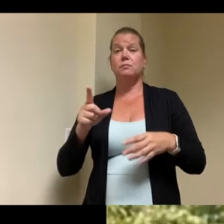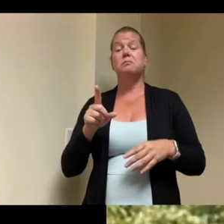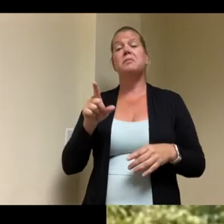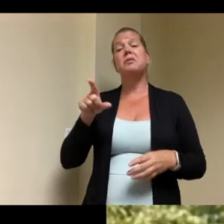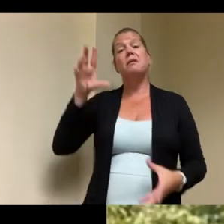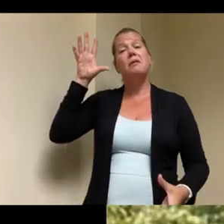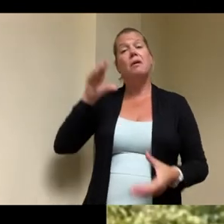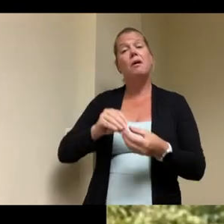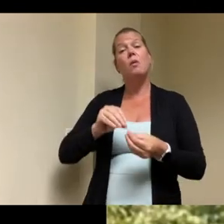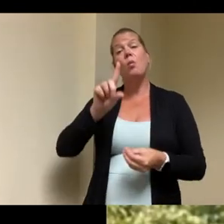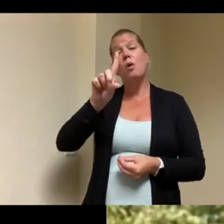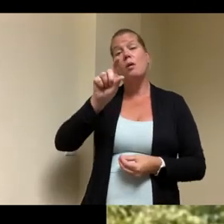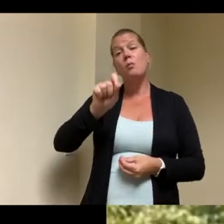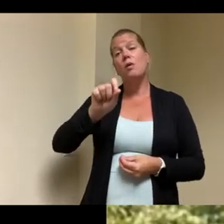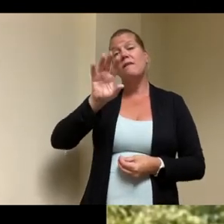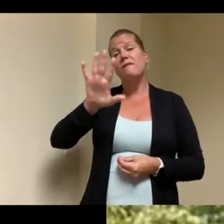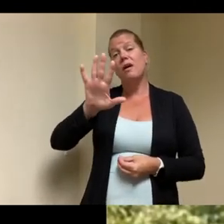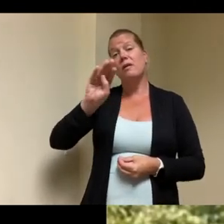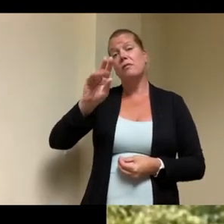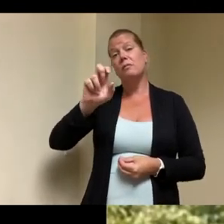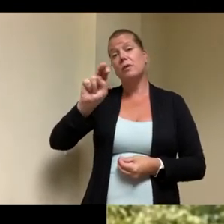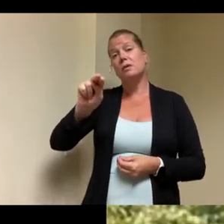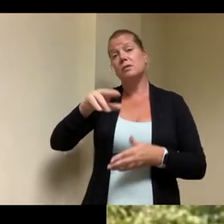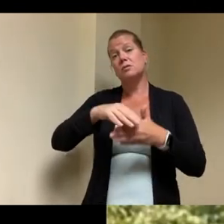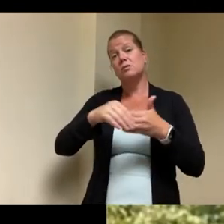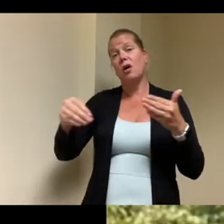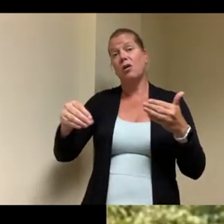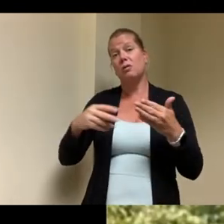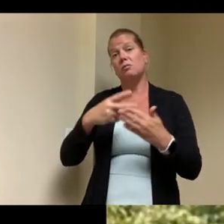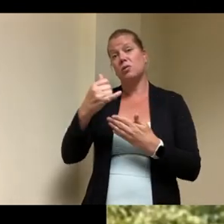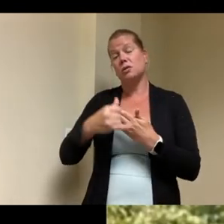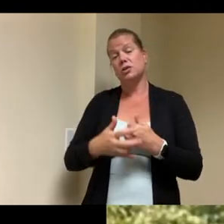um uh again it's it seems that may seem expensive